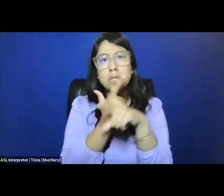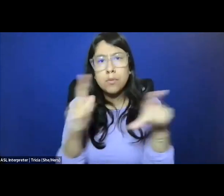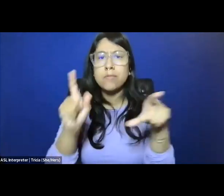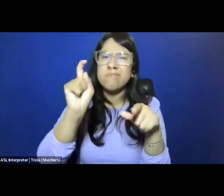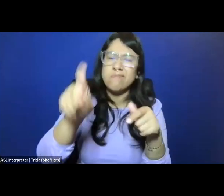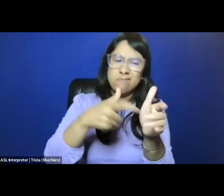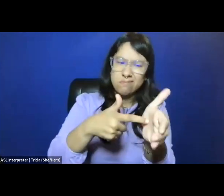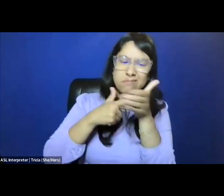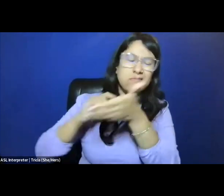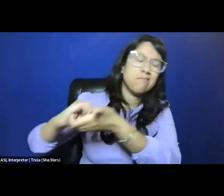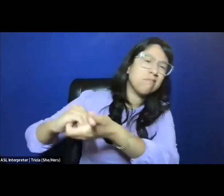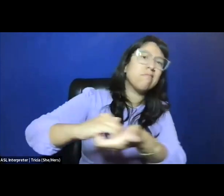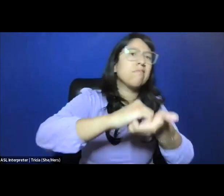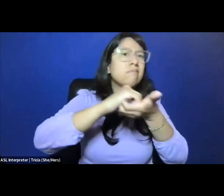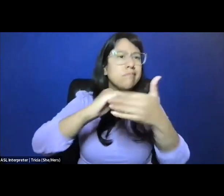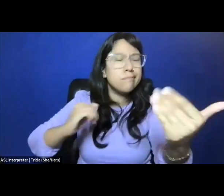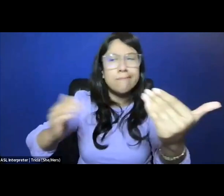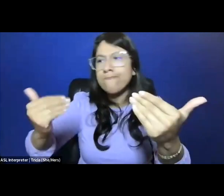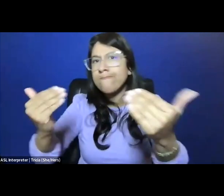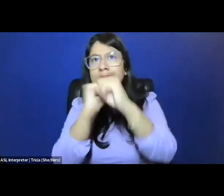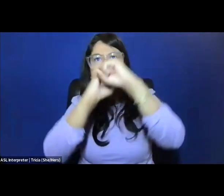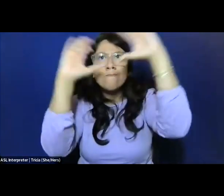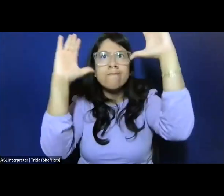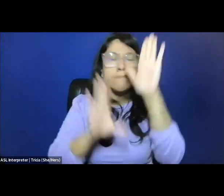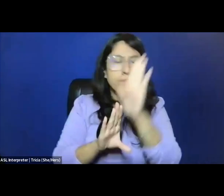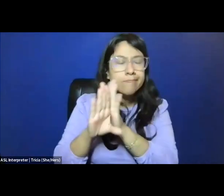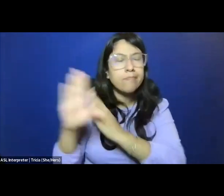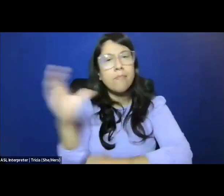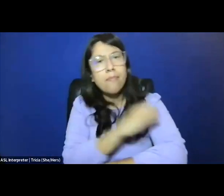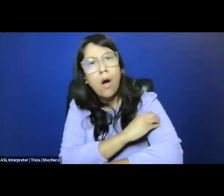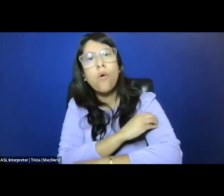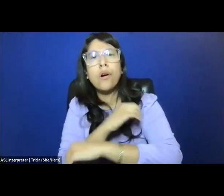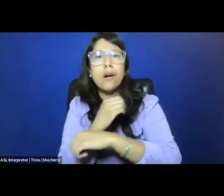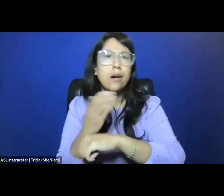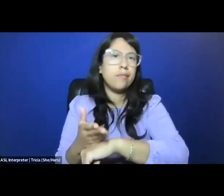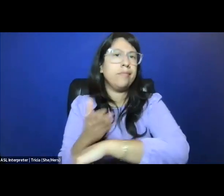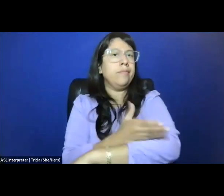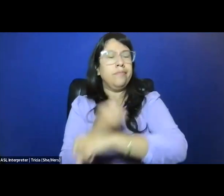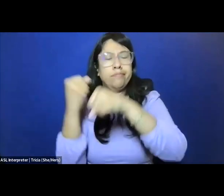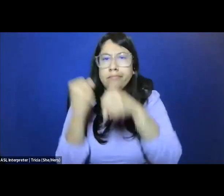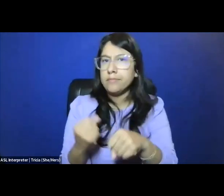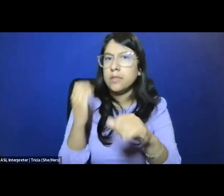require collaborative imagining about how to build power, and strengthen communities outside the bounds